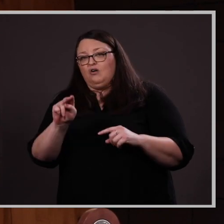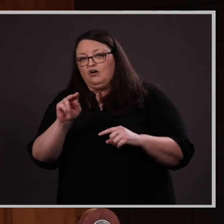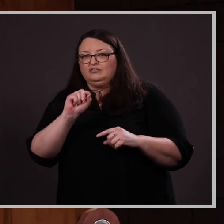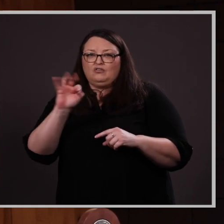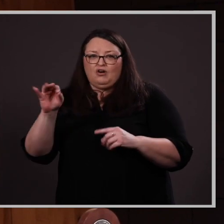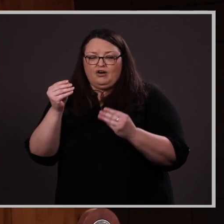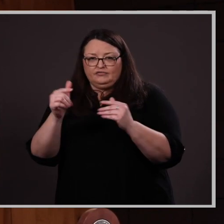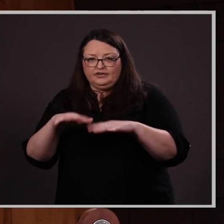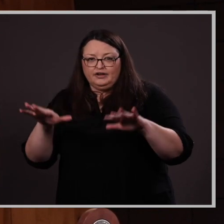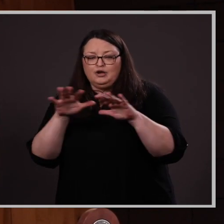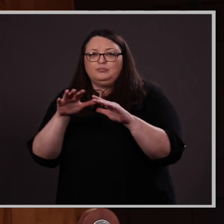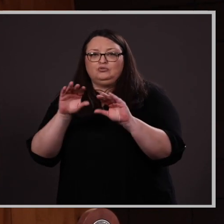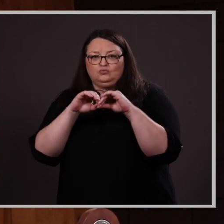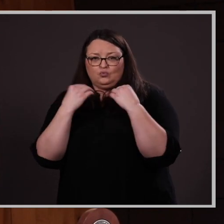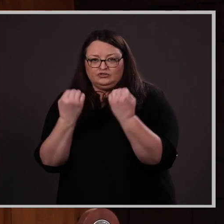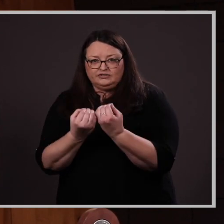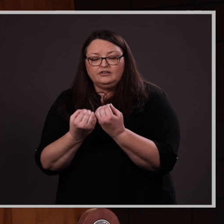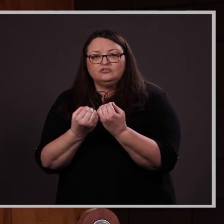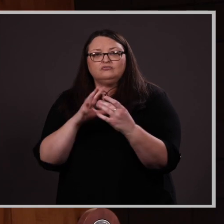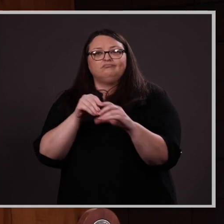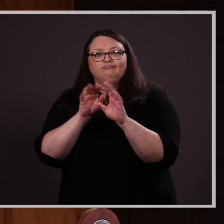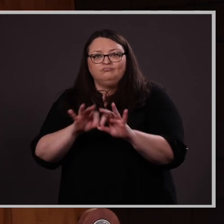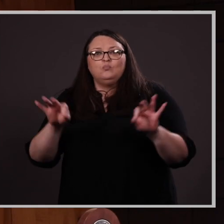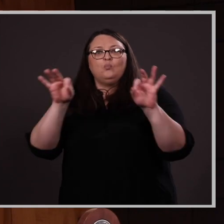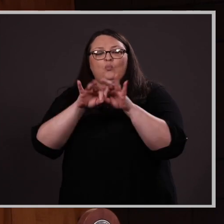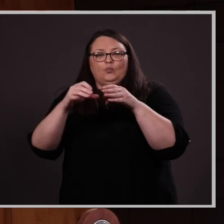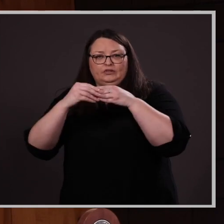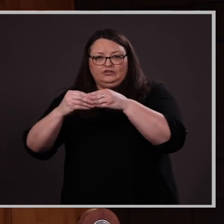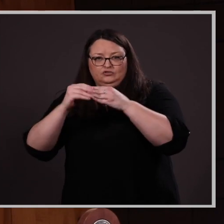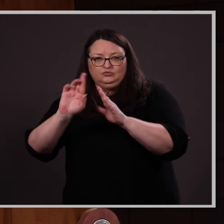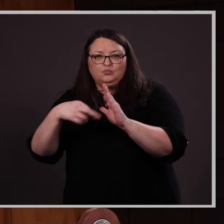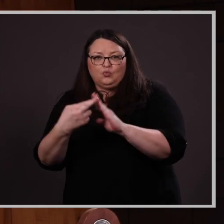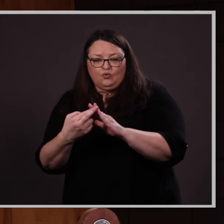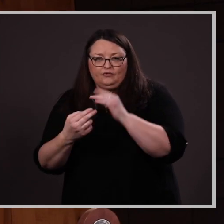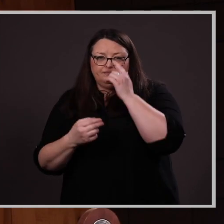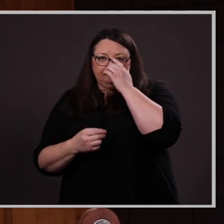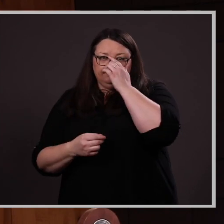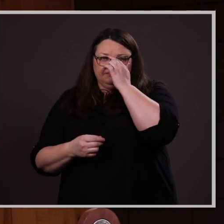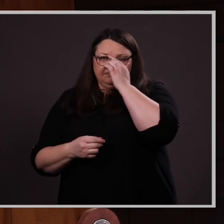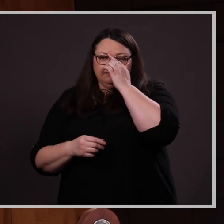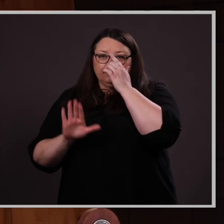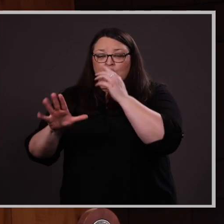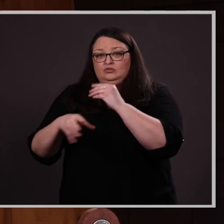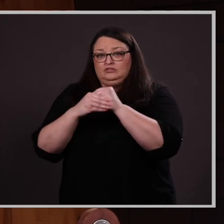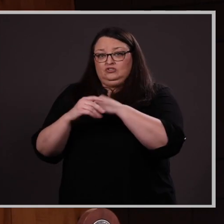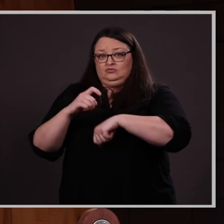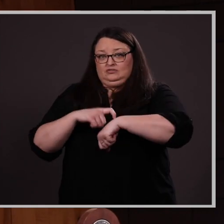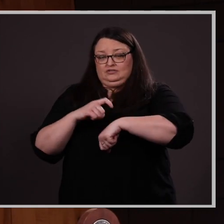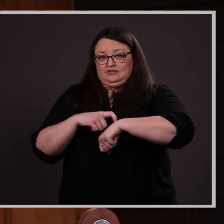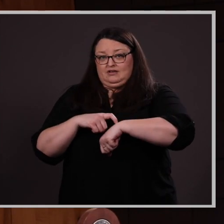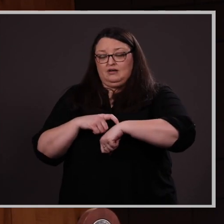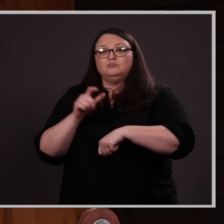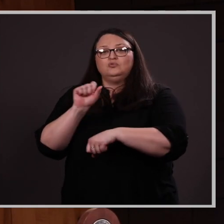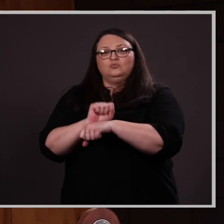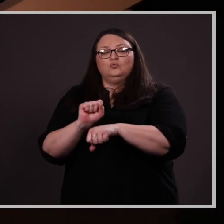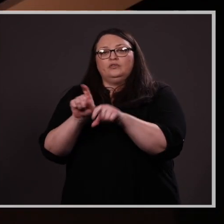campus organizations in a leadership role. In her additional time, she works as a research